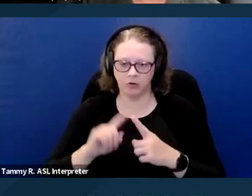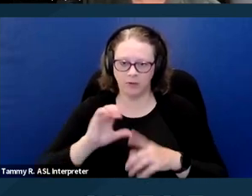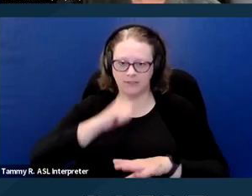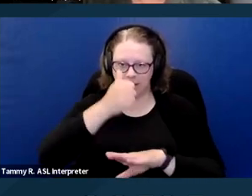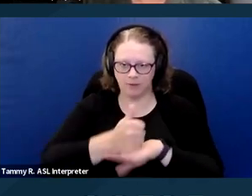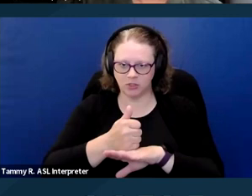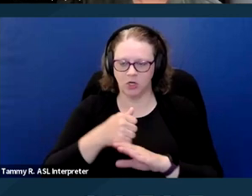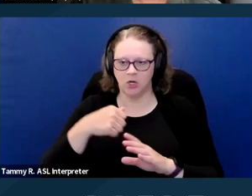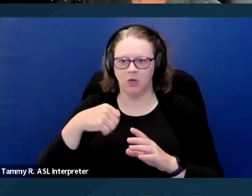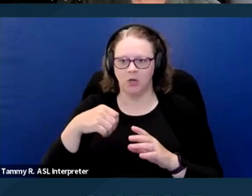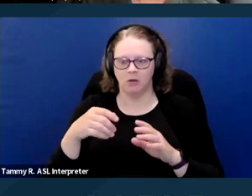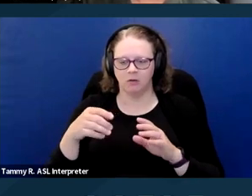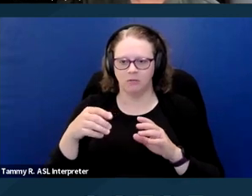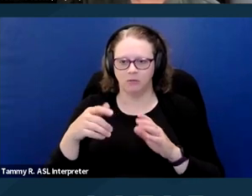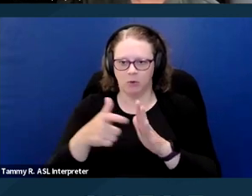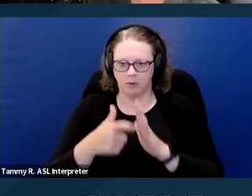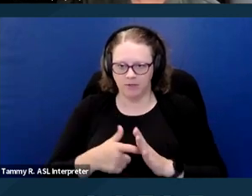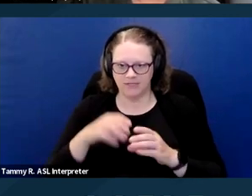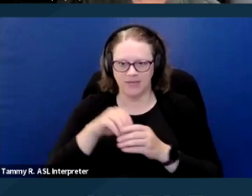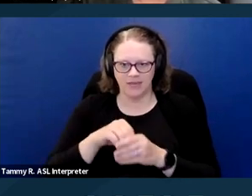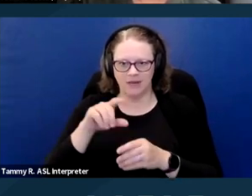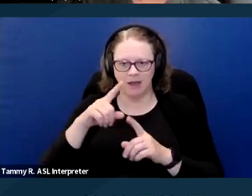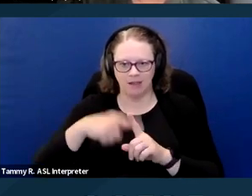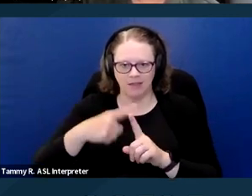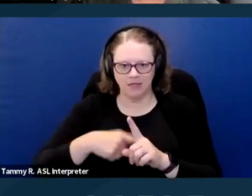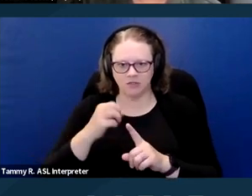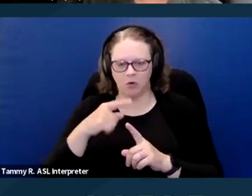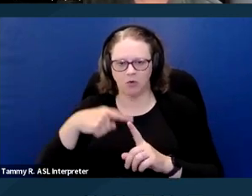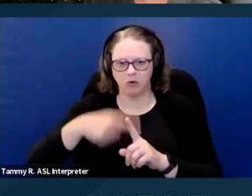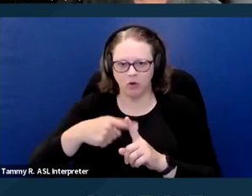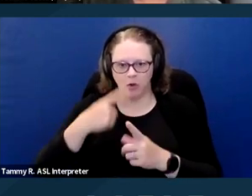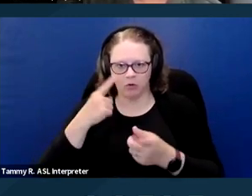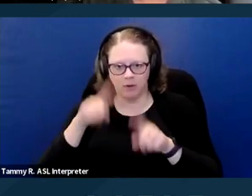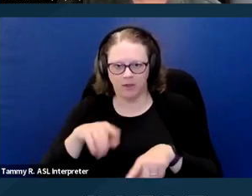or rental that reasonably regulate the presence of guide dogs, signal dogs